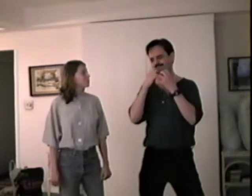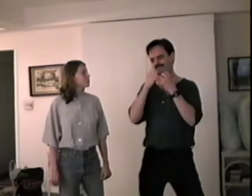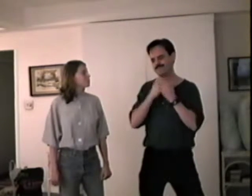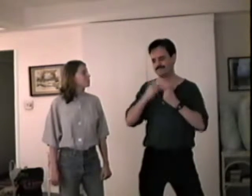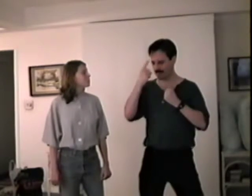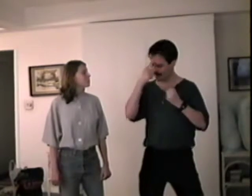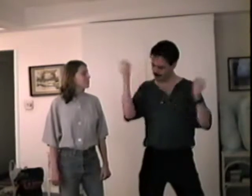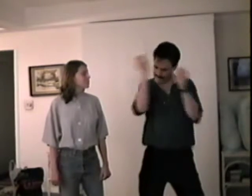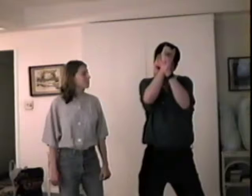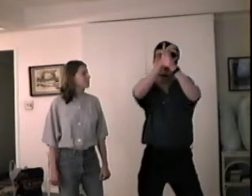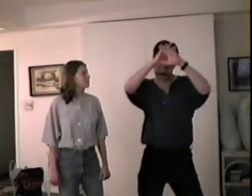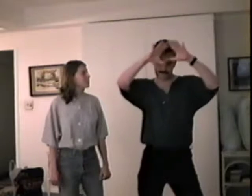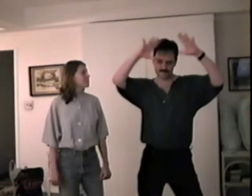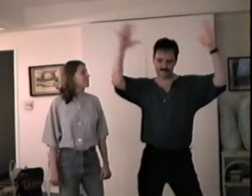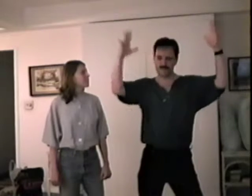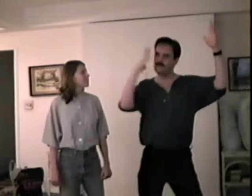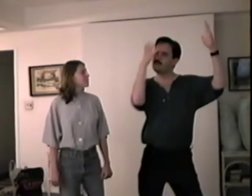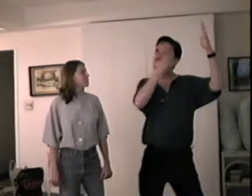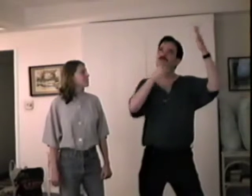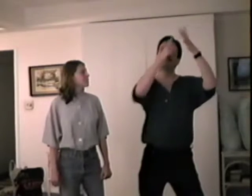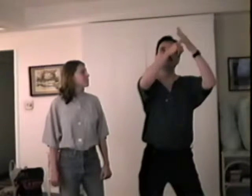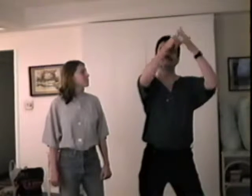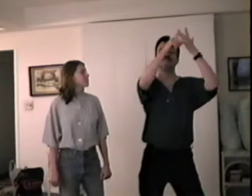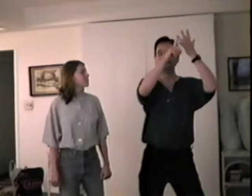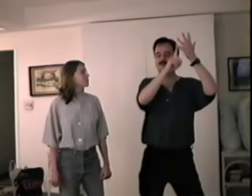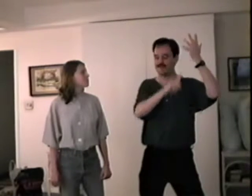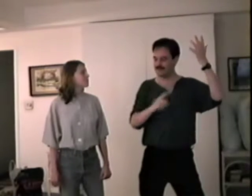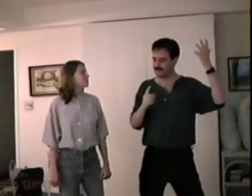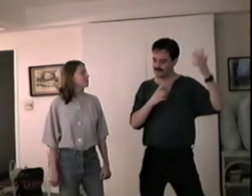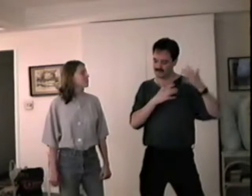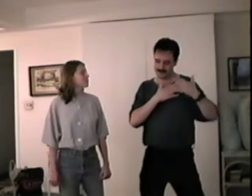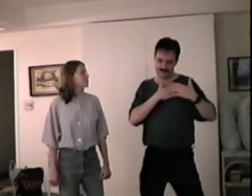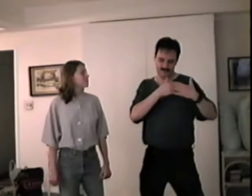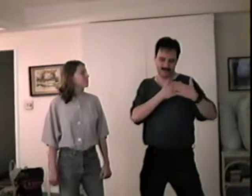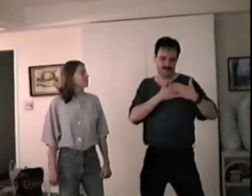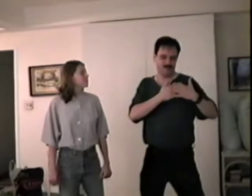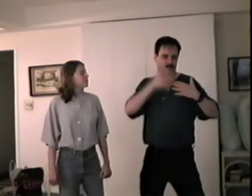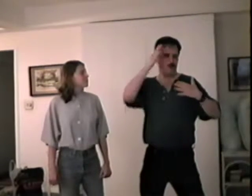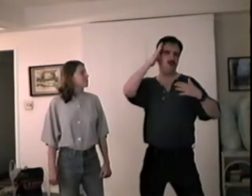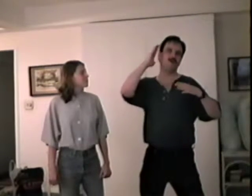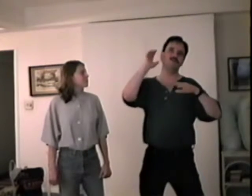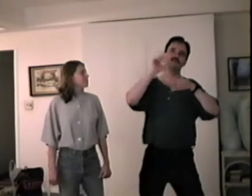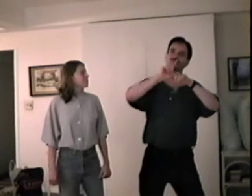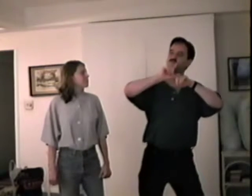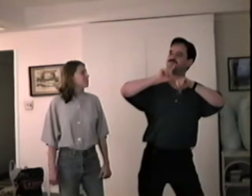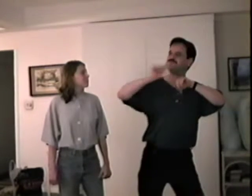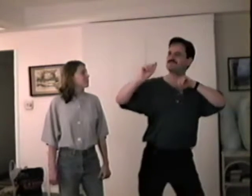Just think of lovely things. And your heart will fly on wings,